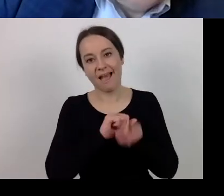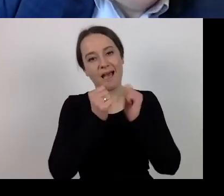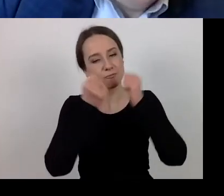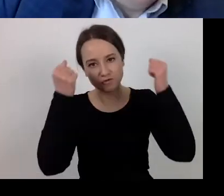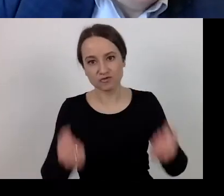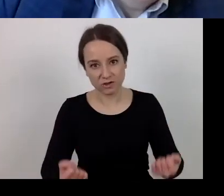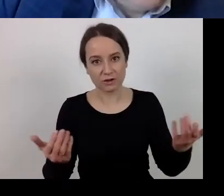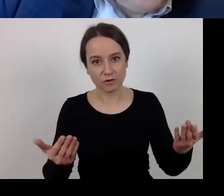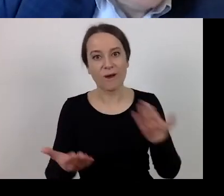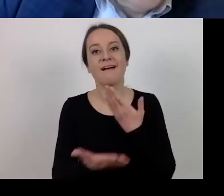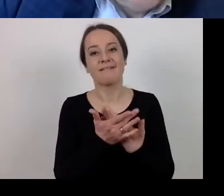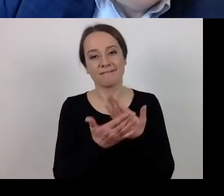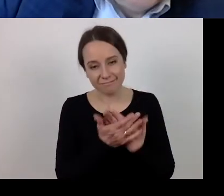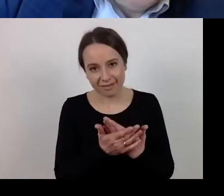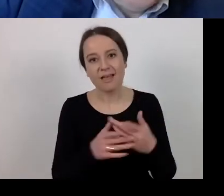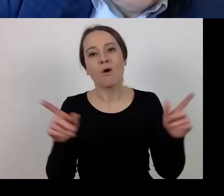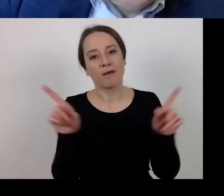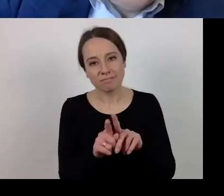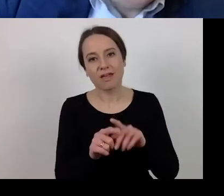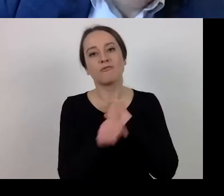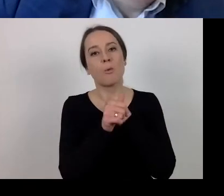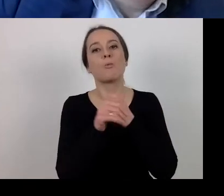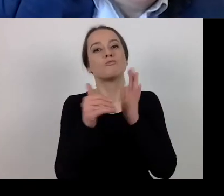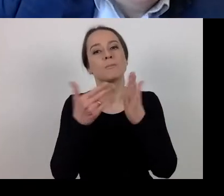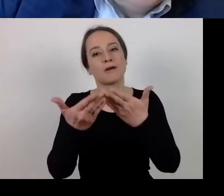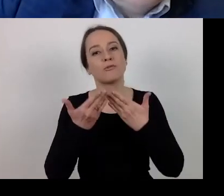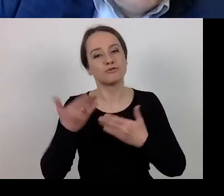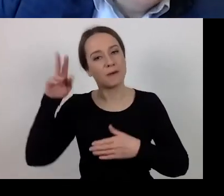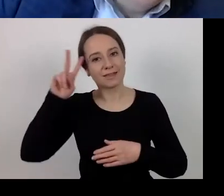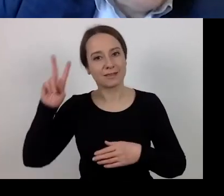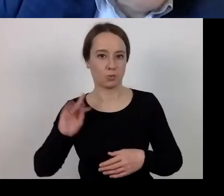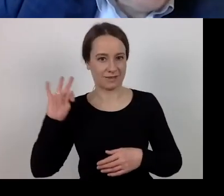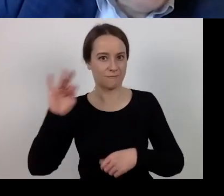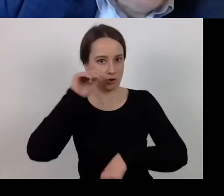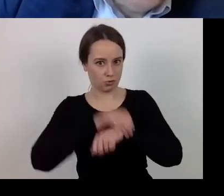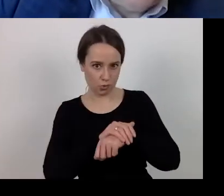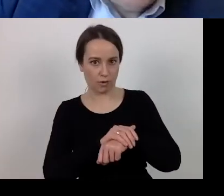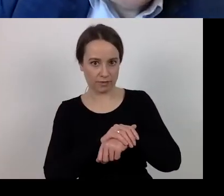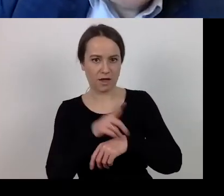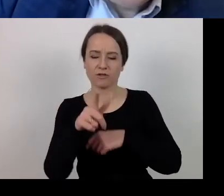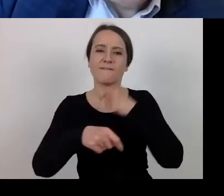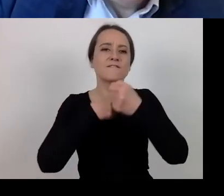You need a consent granted by the competent authority. It is important to cooperate well with the authority.